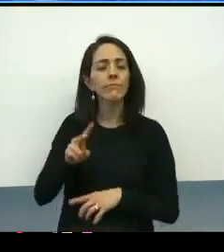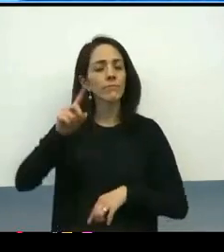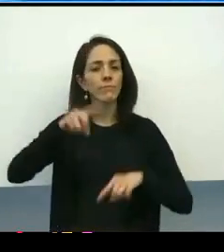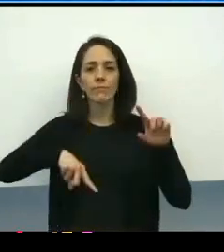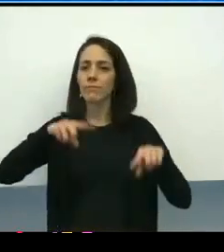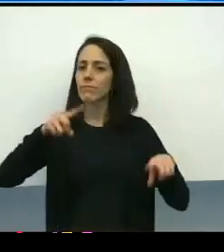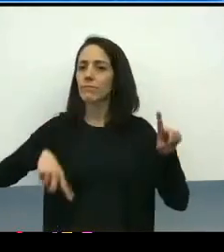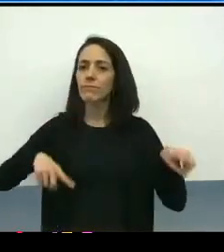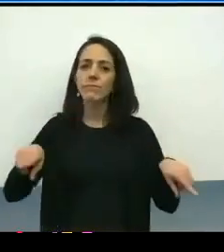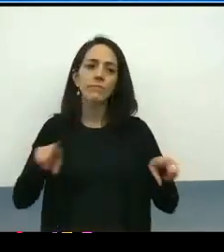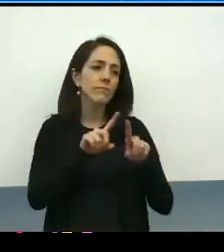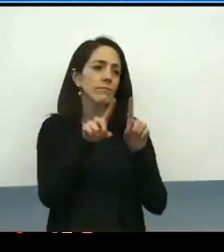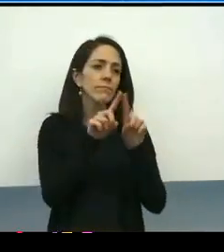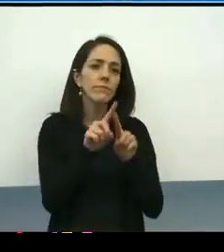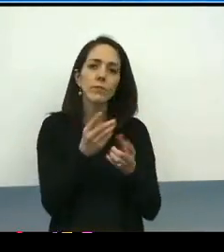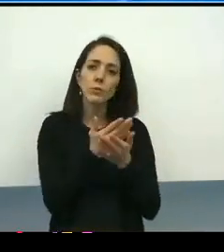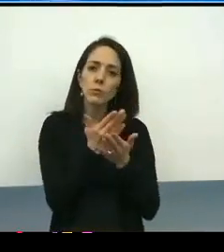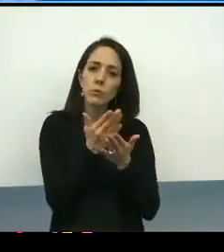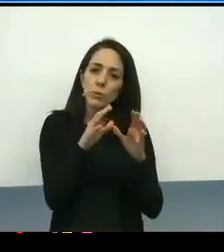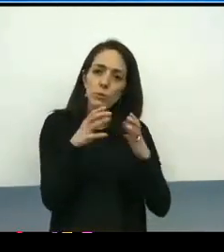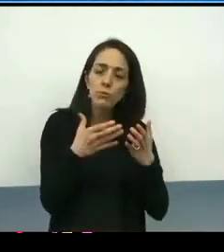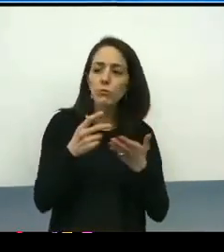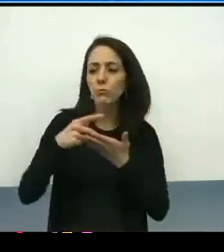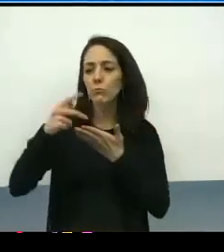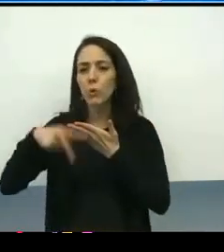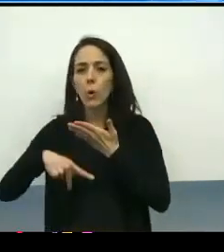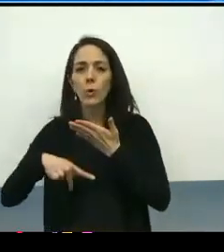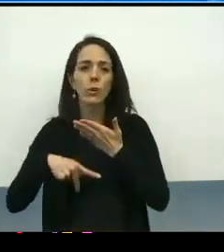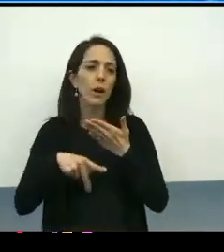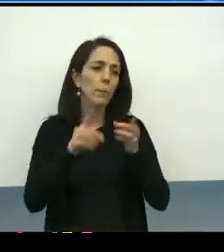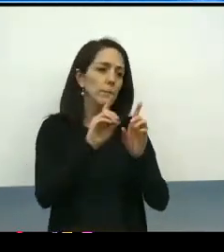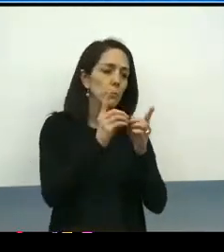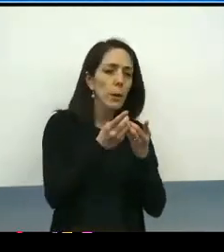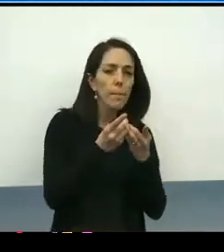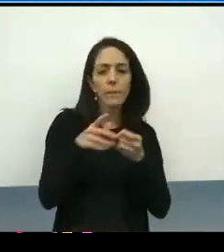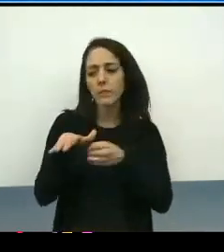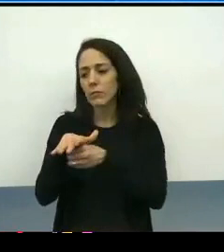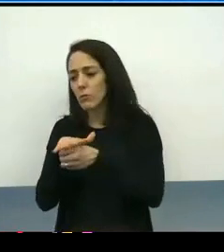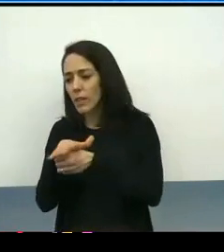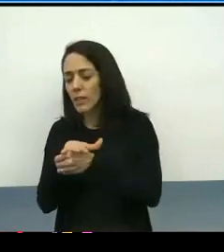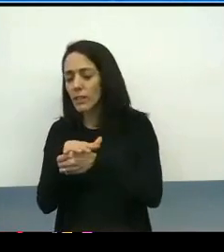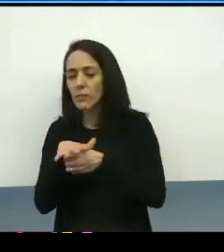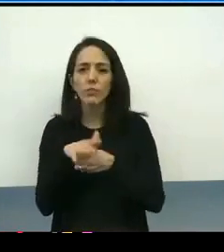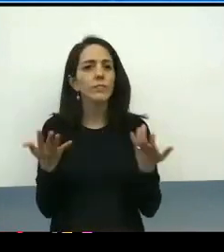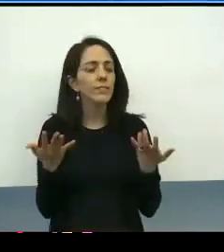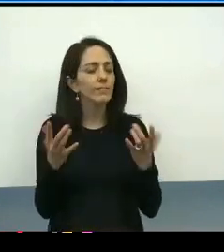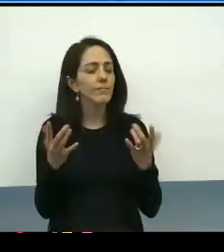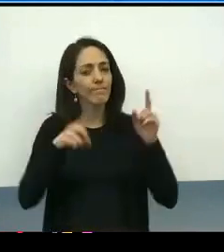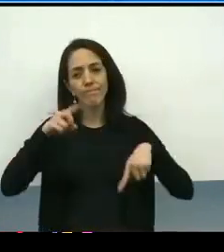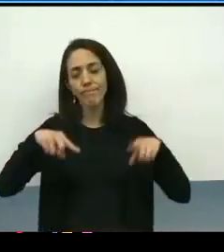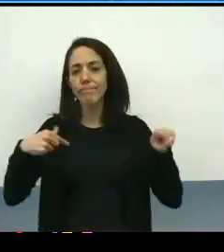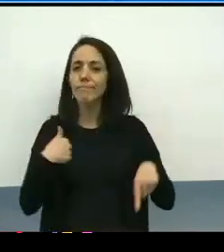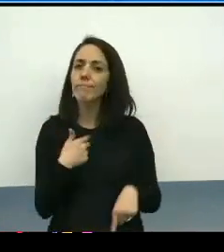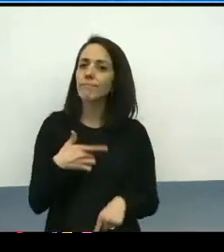various programs, divisions, locations, geographies. We think that that's critically important in ensuring